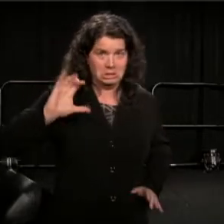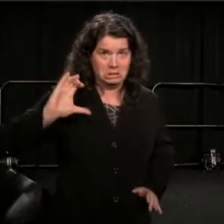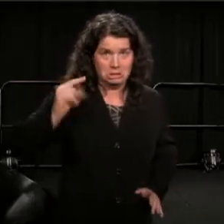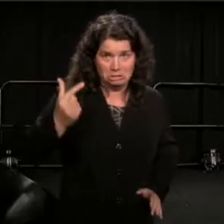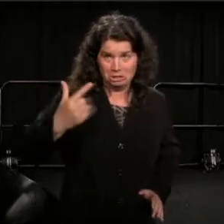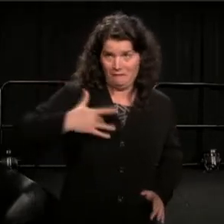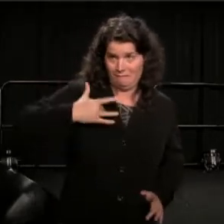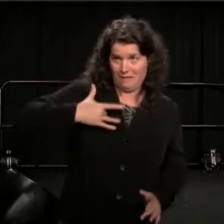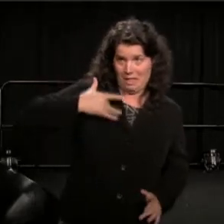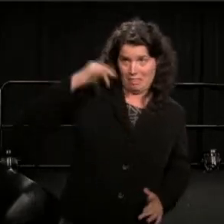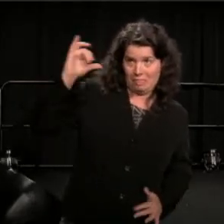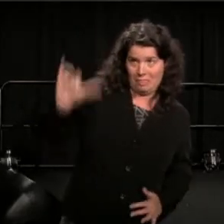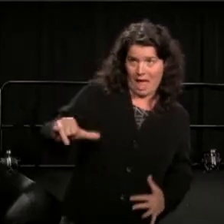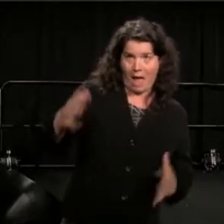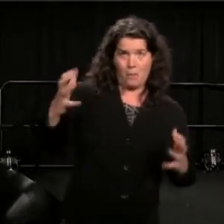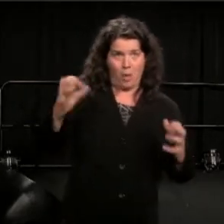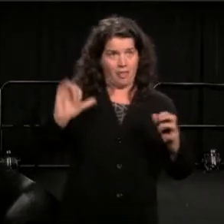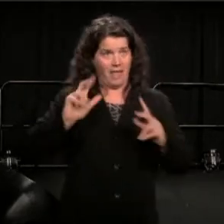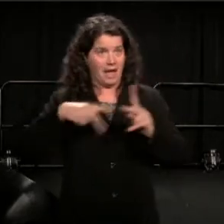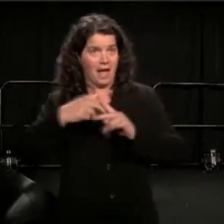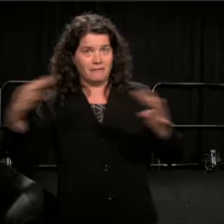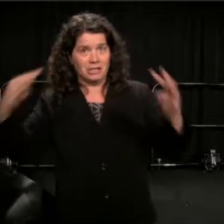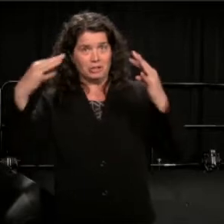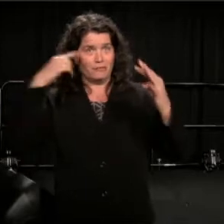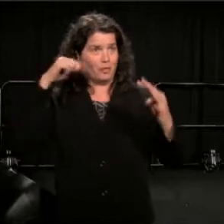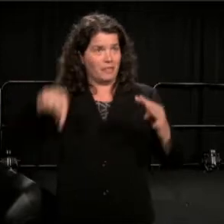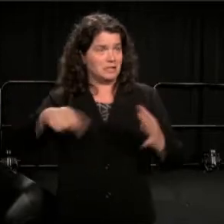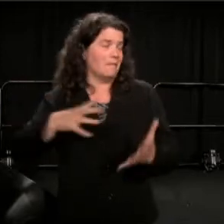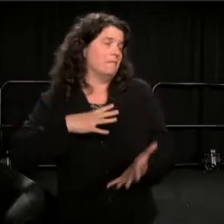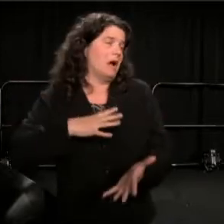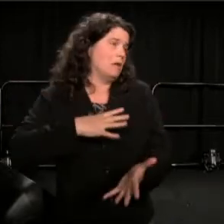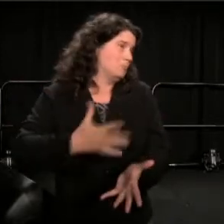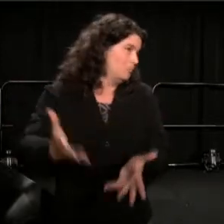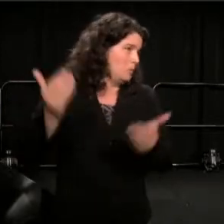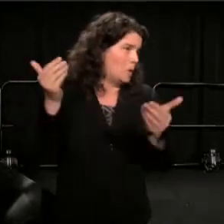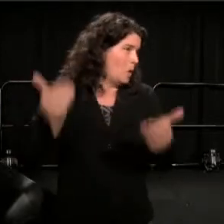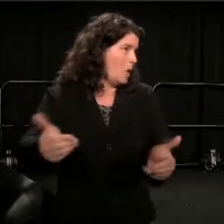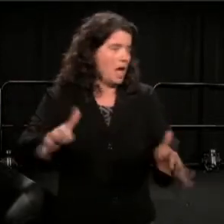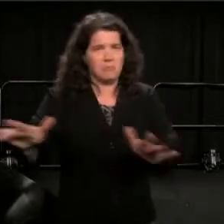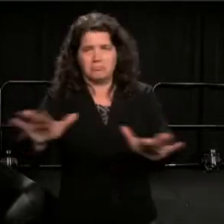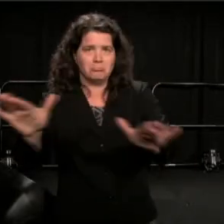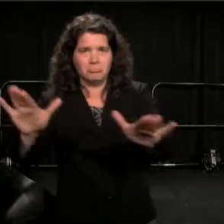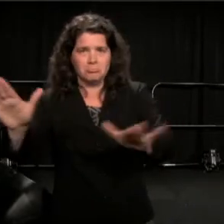such attention, go for it! Set about researching, both men in a frenzy.